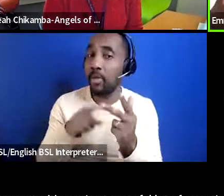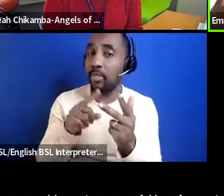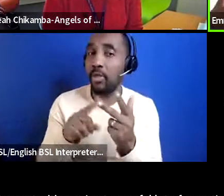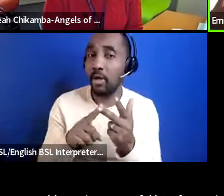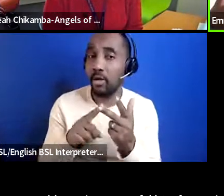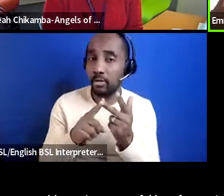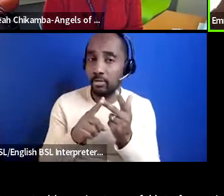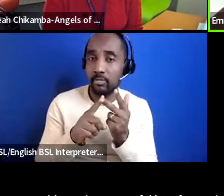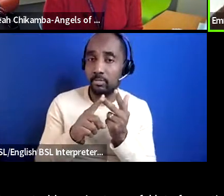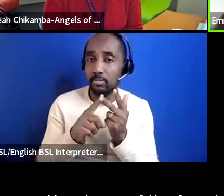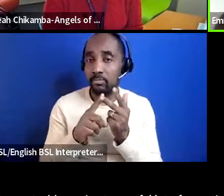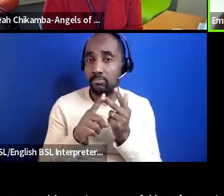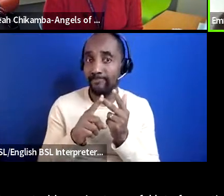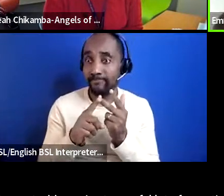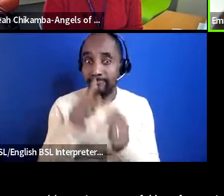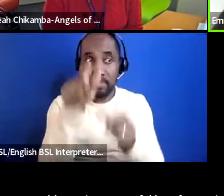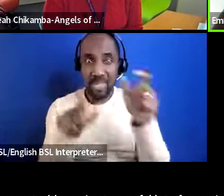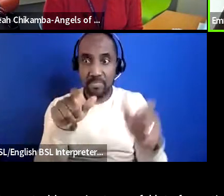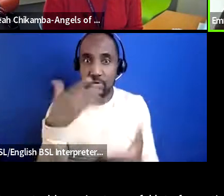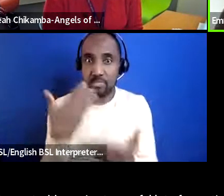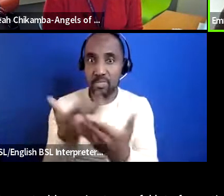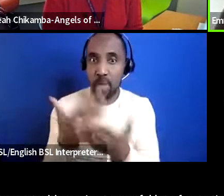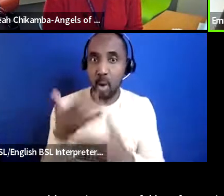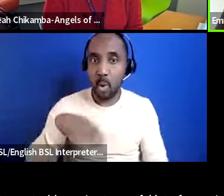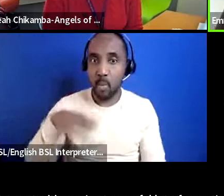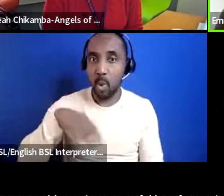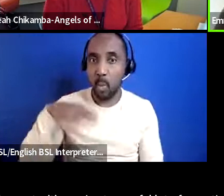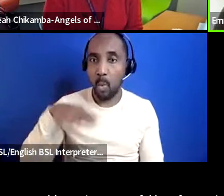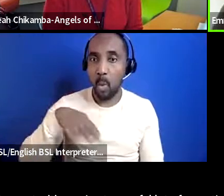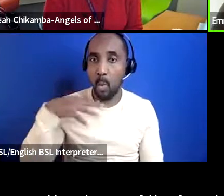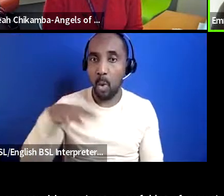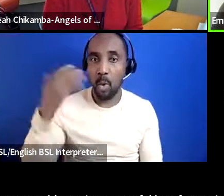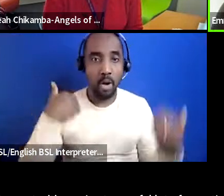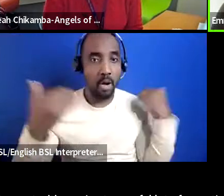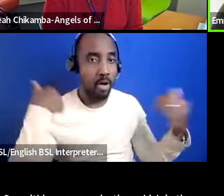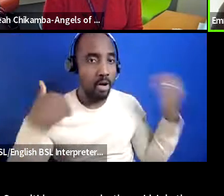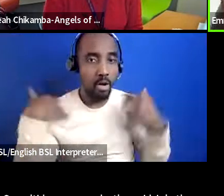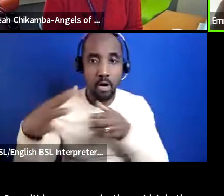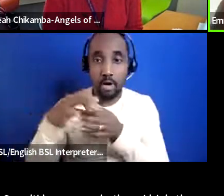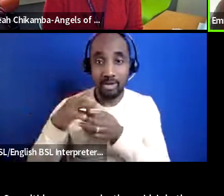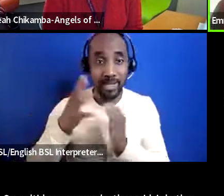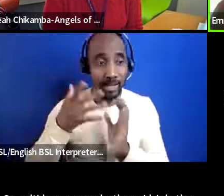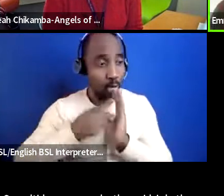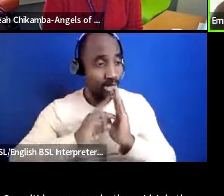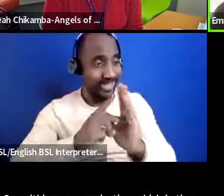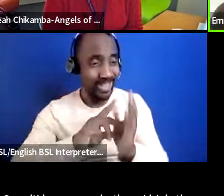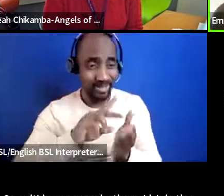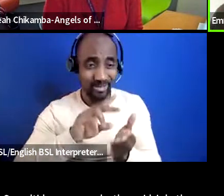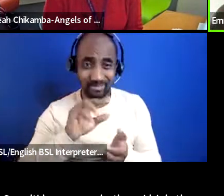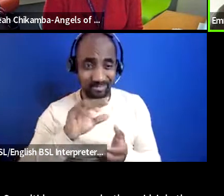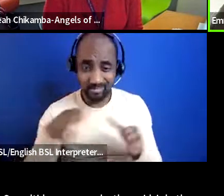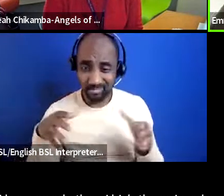rising demand so within our organization which is tiny and running on a shoestring most of the time